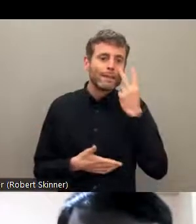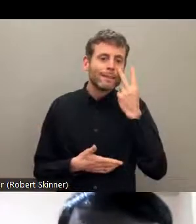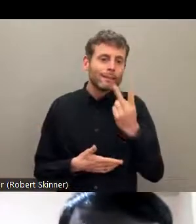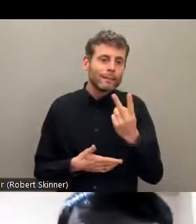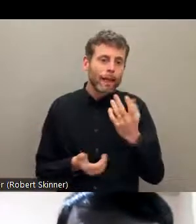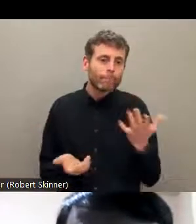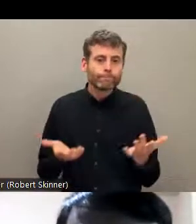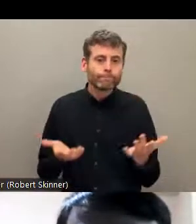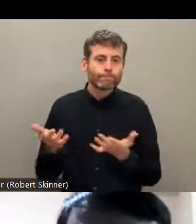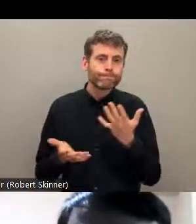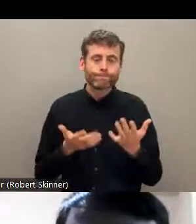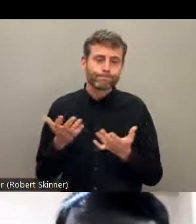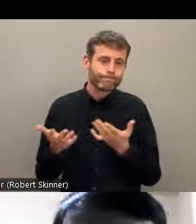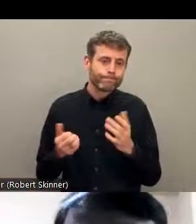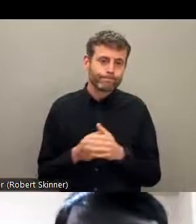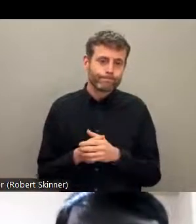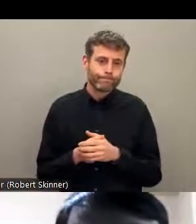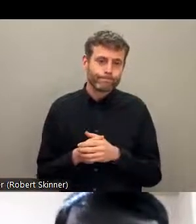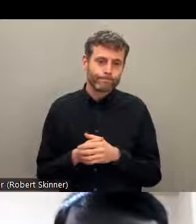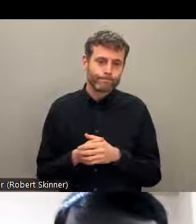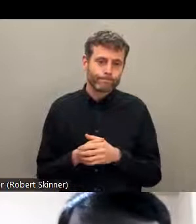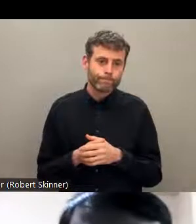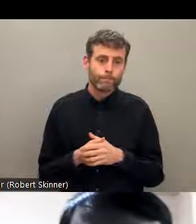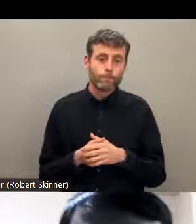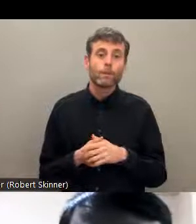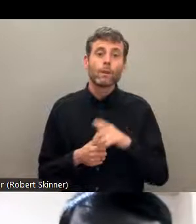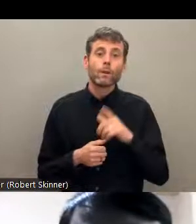you see among the disability community,